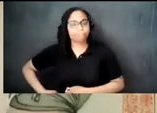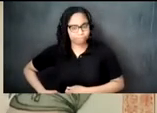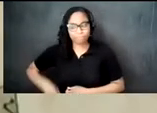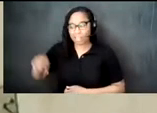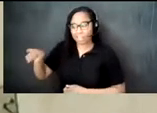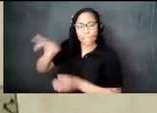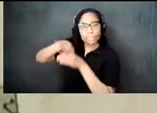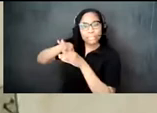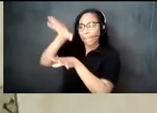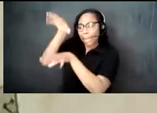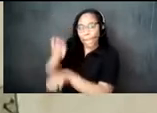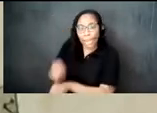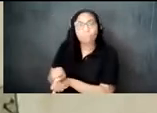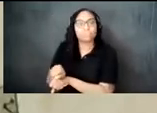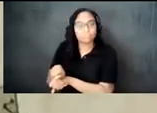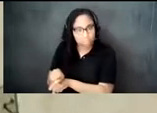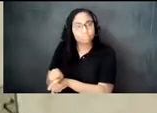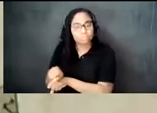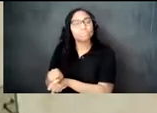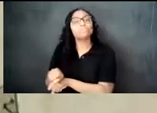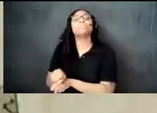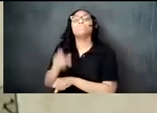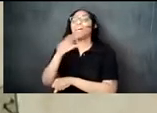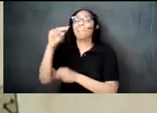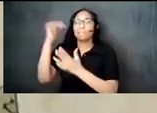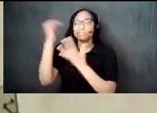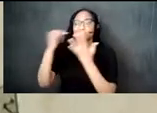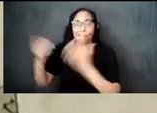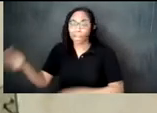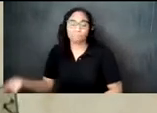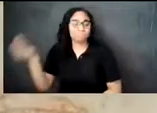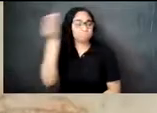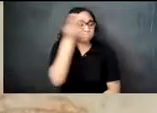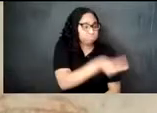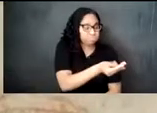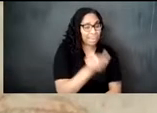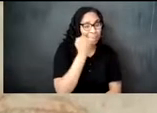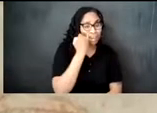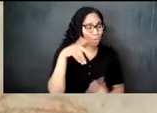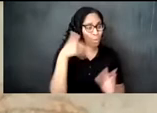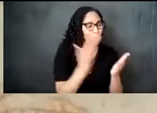whether they returned home with samples of chinese tea is unknown but there are records of